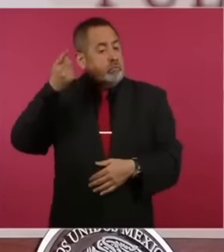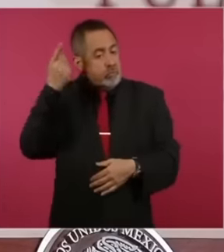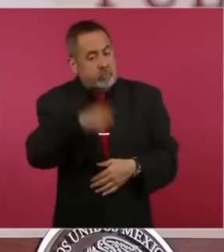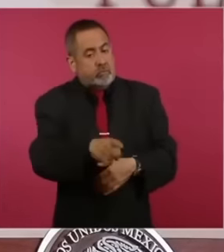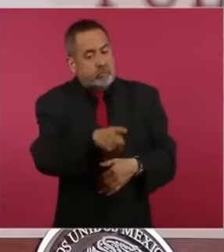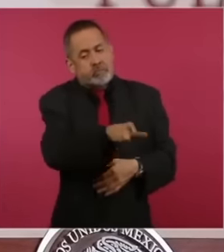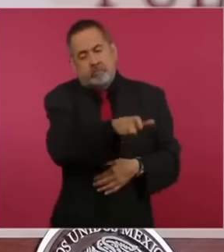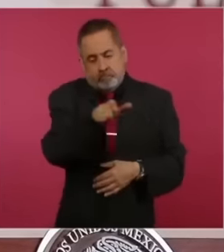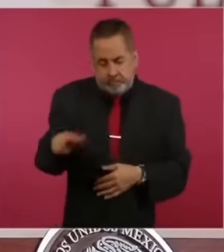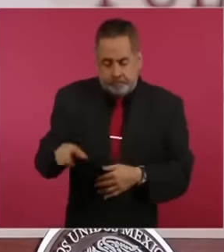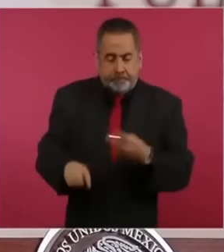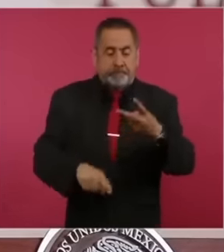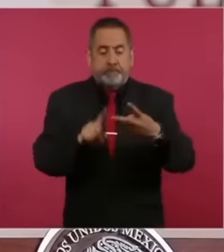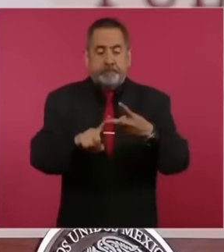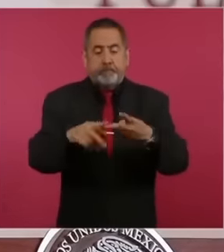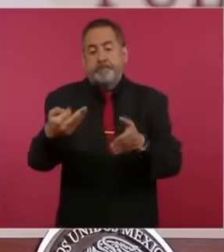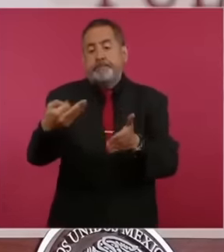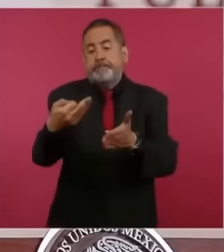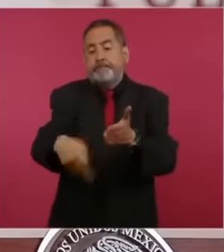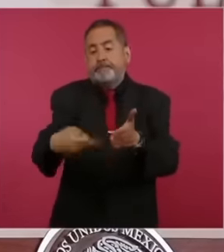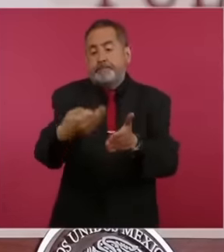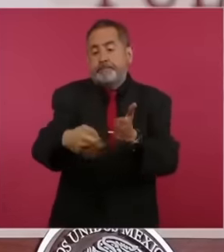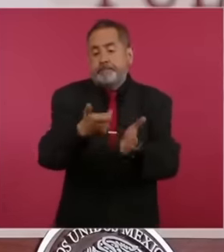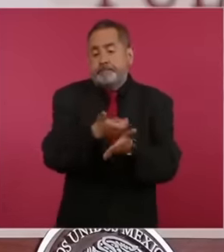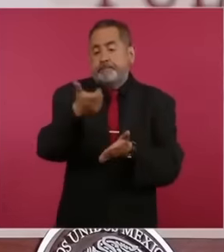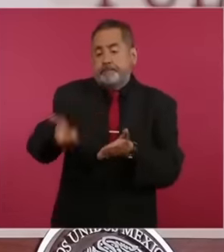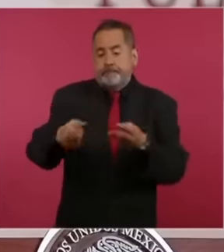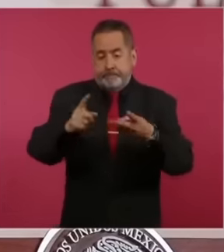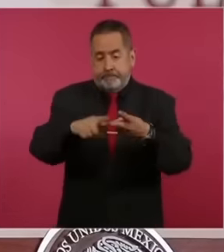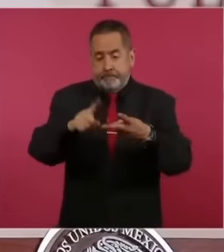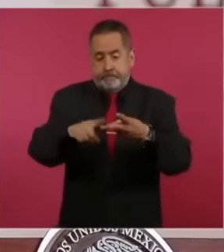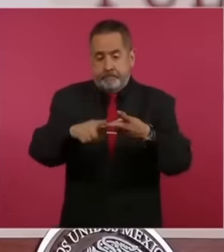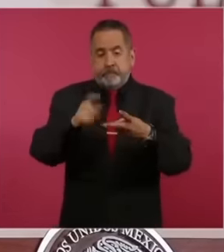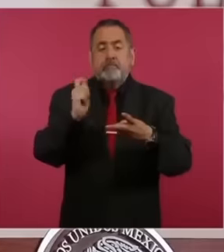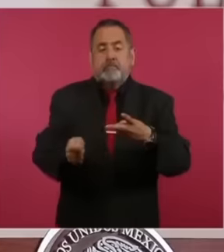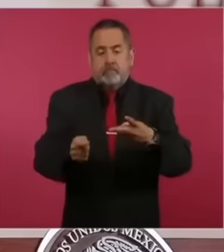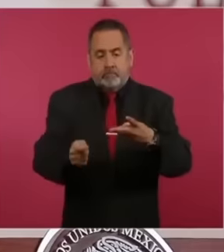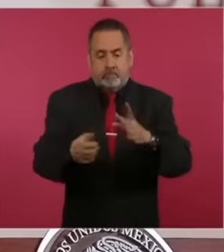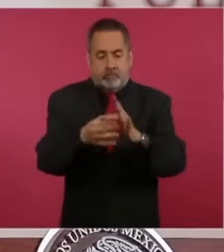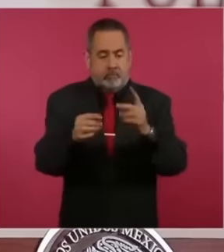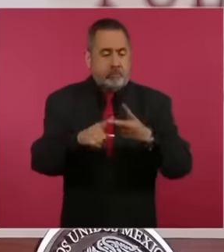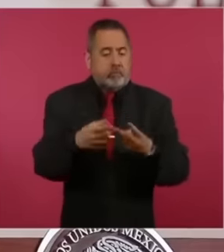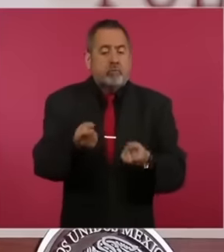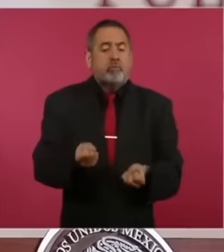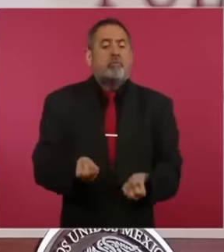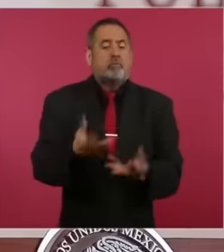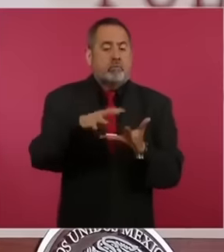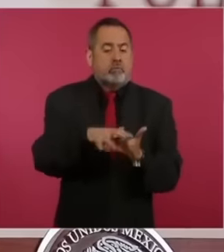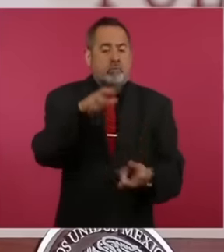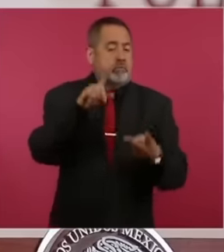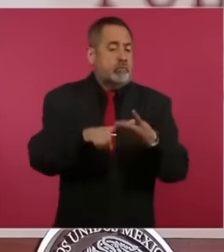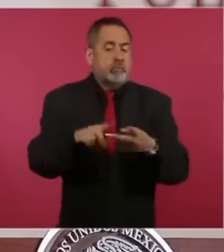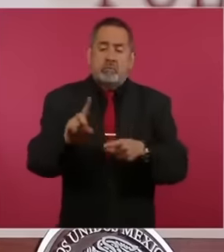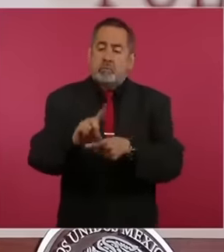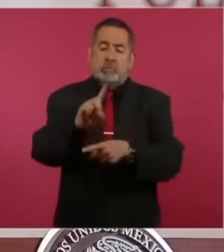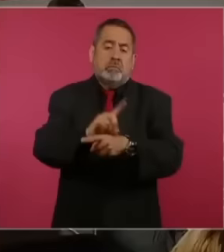the debts pending payment, which are amounts owed that come from